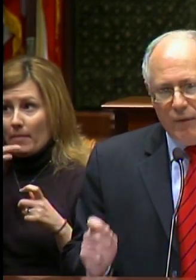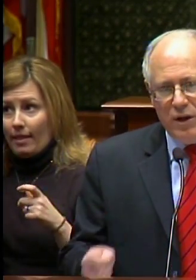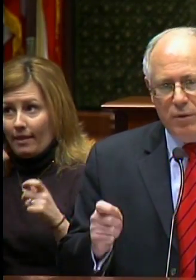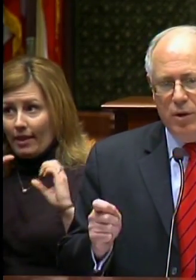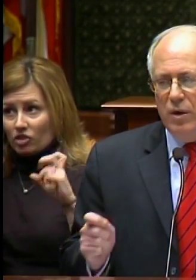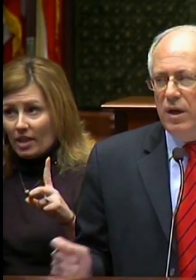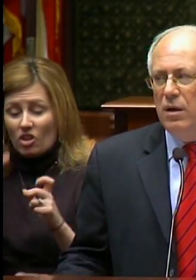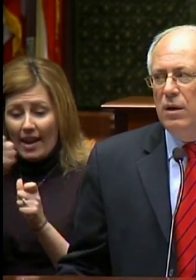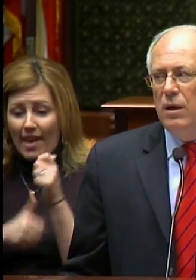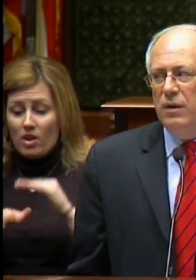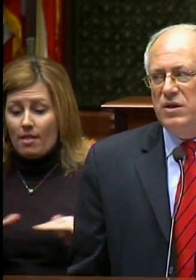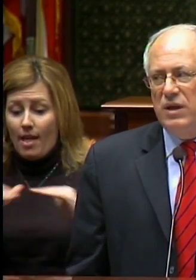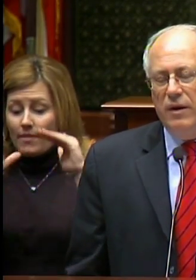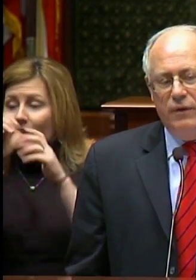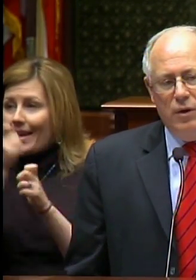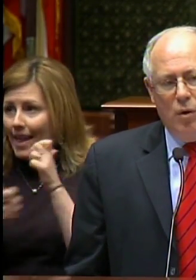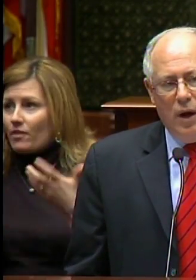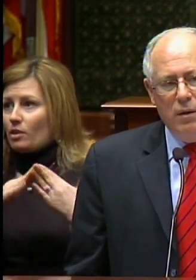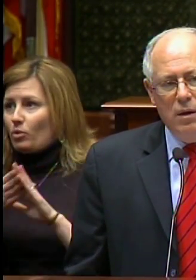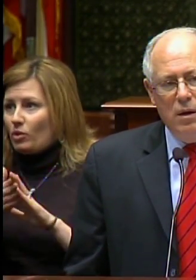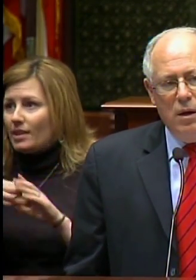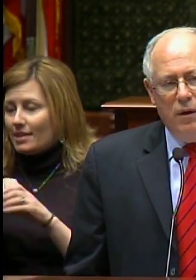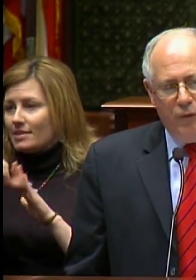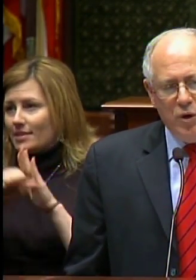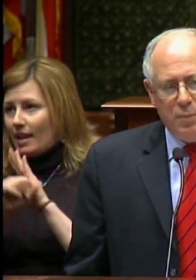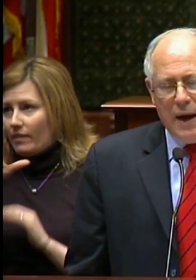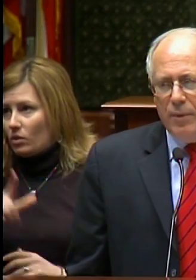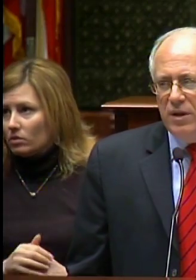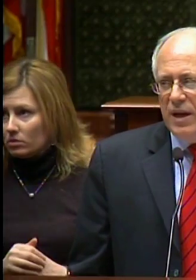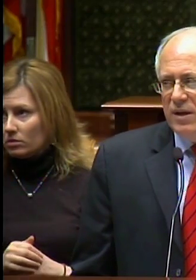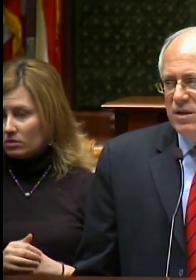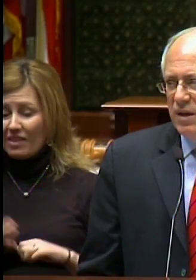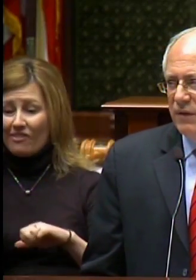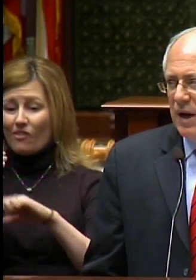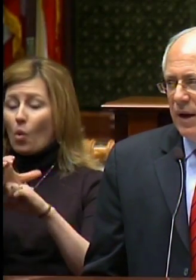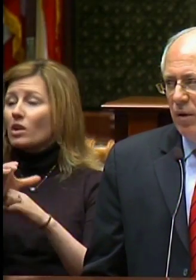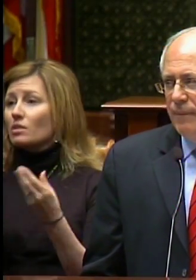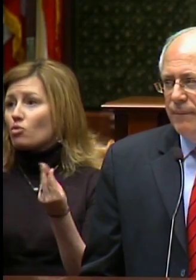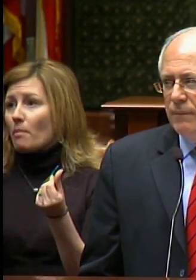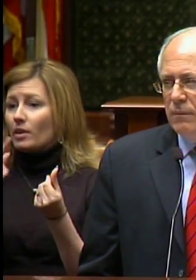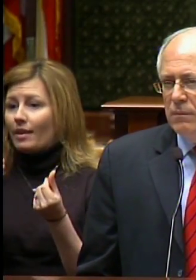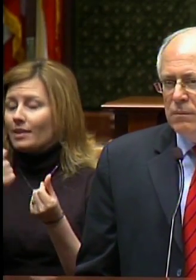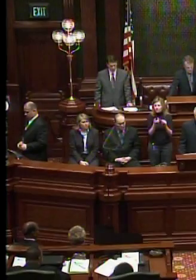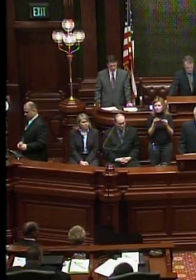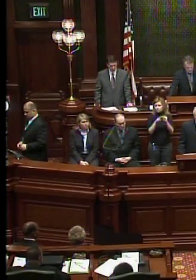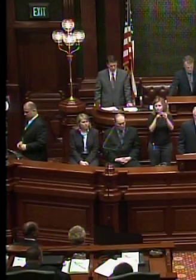every community in Illinois and force property taxes even higher.